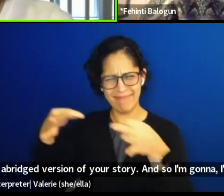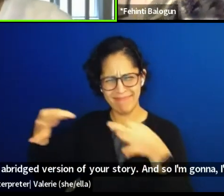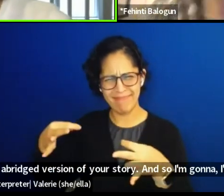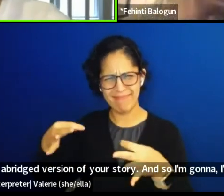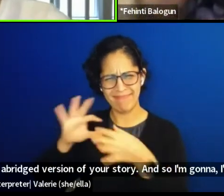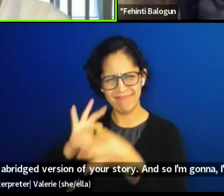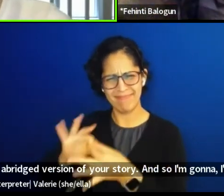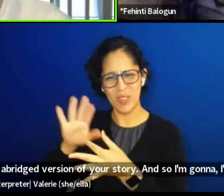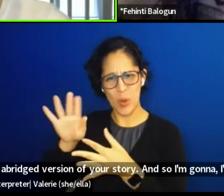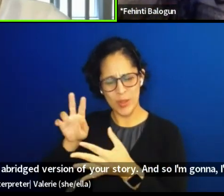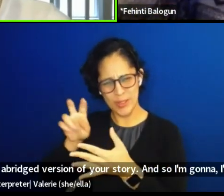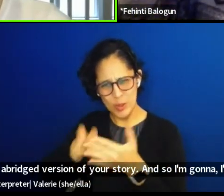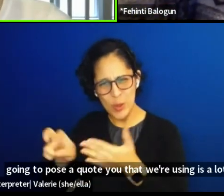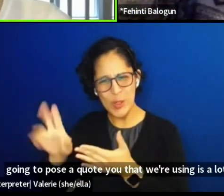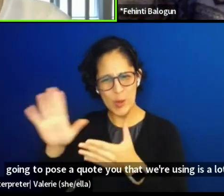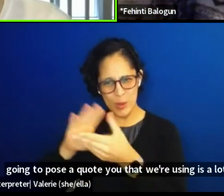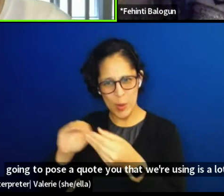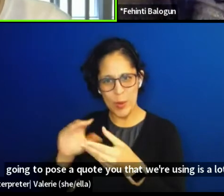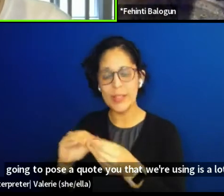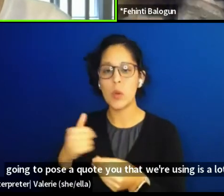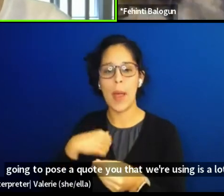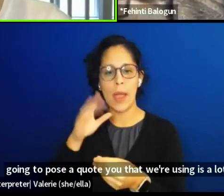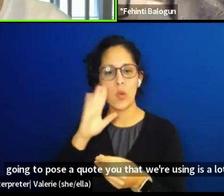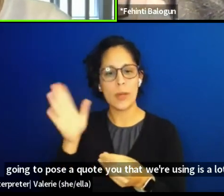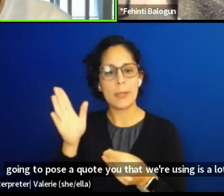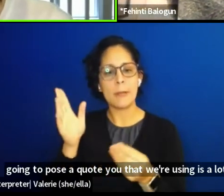that we're using as a lot of inspiration for our...